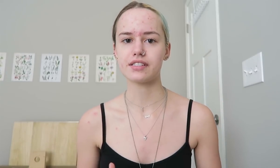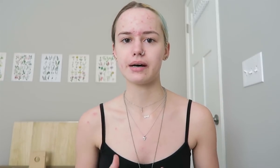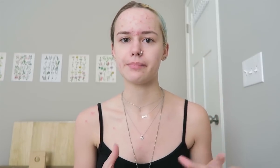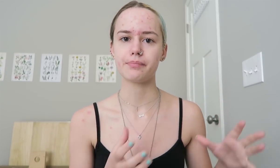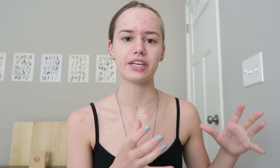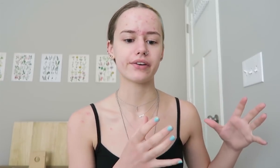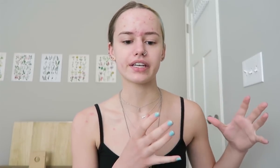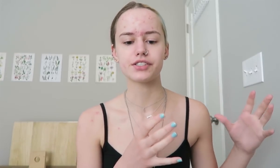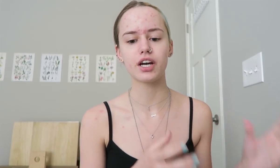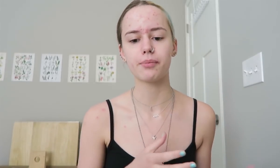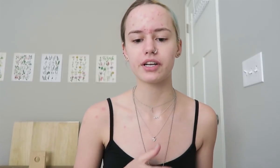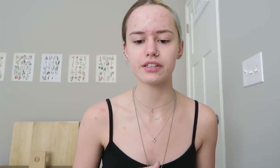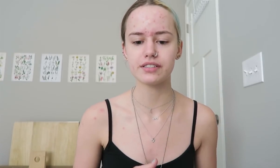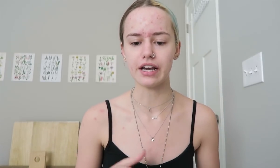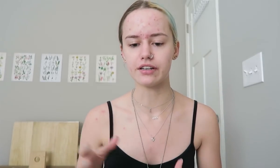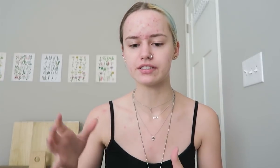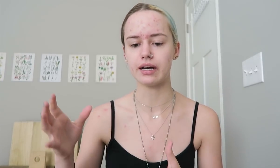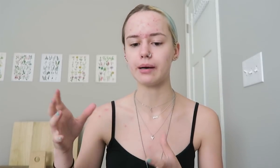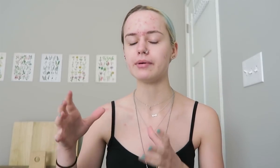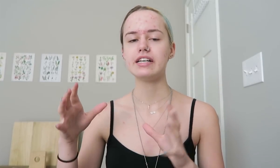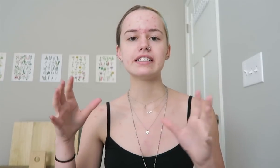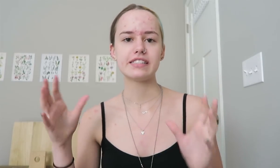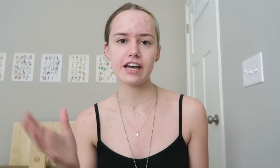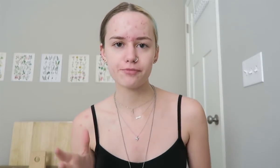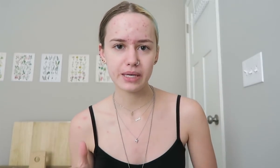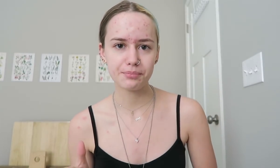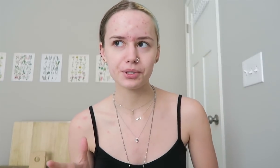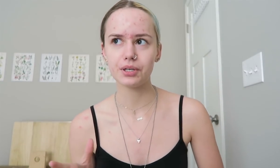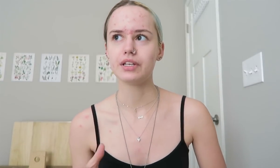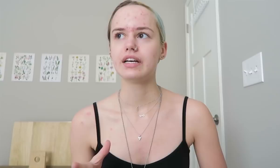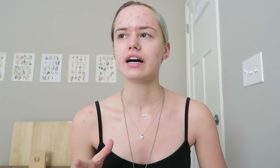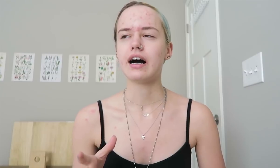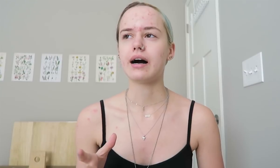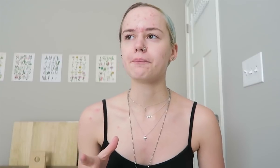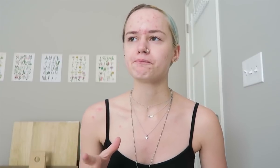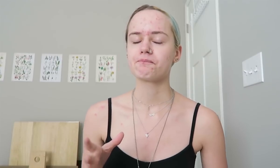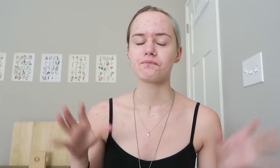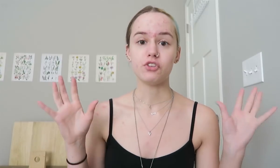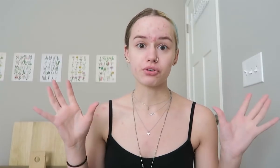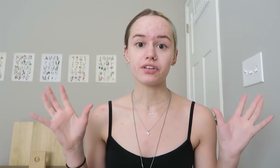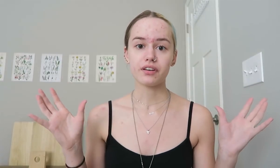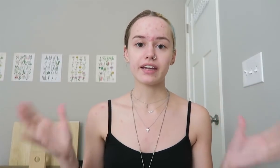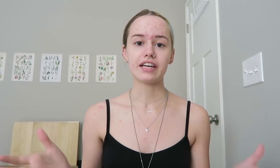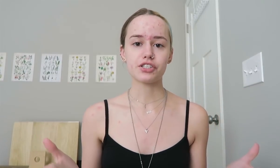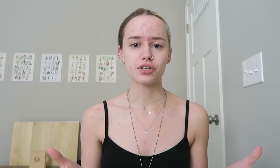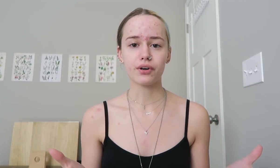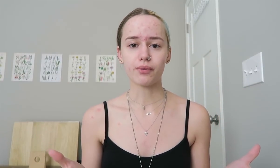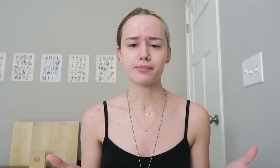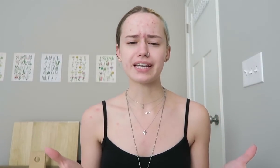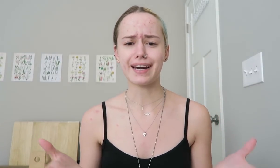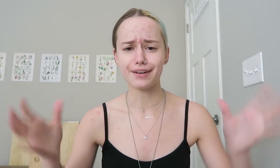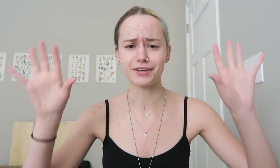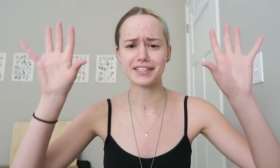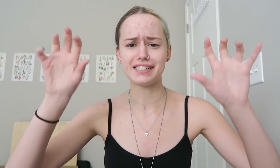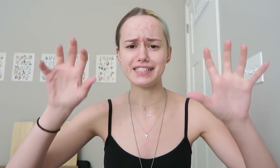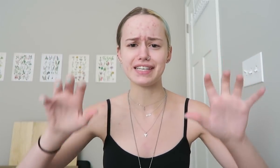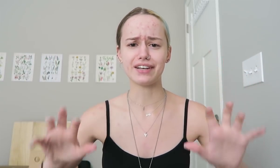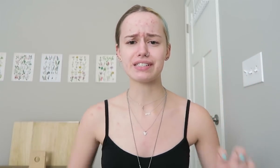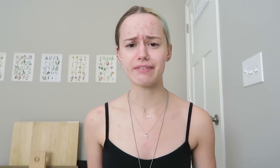hearing interpreters, there's some deaf people, um. You can, again, just go on the website. Kinda forget the details of everybody